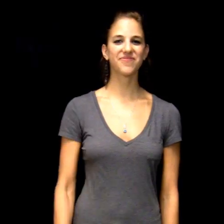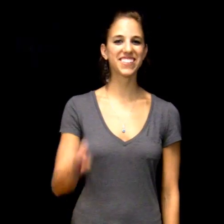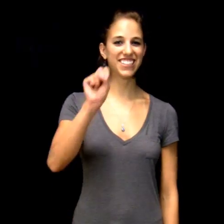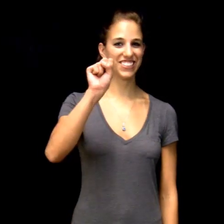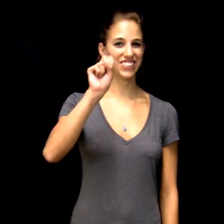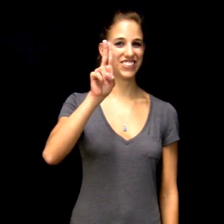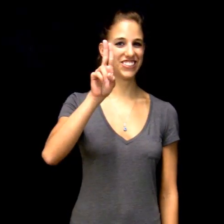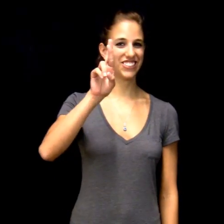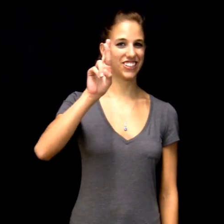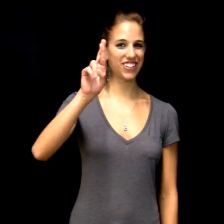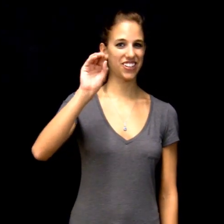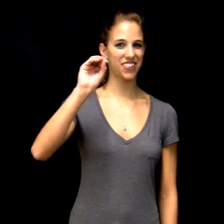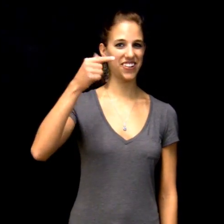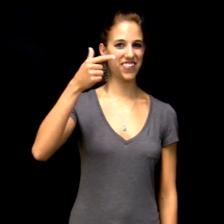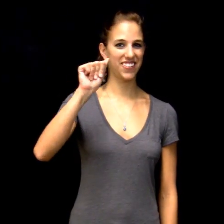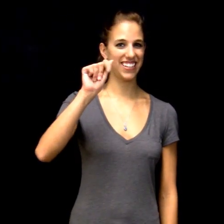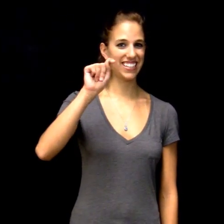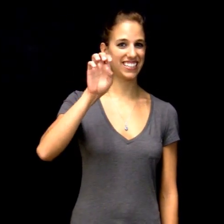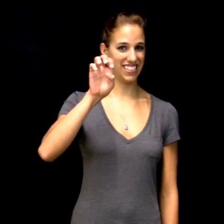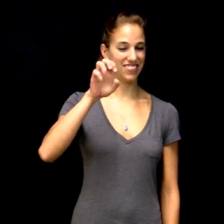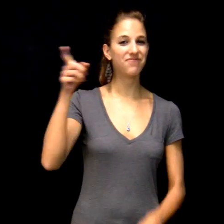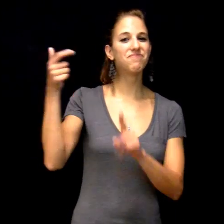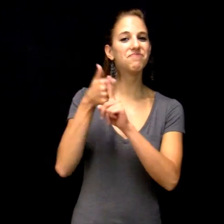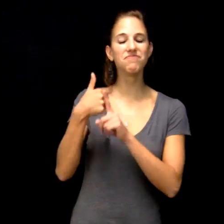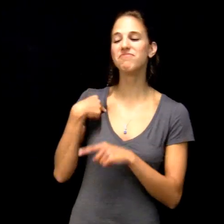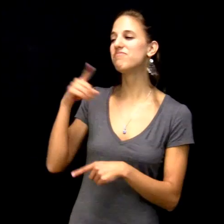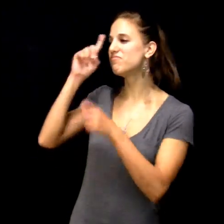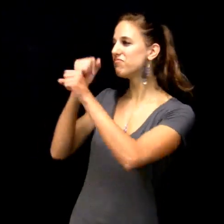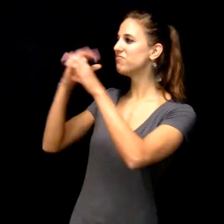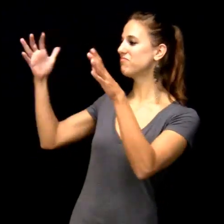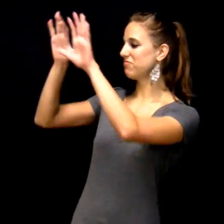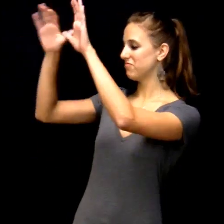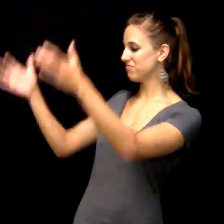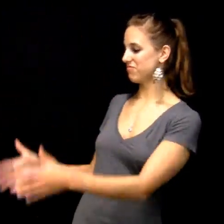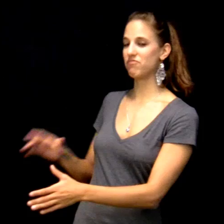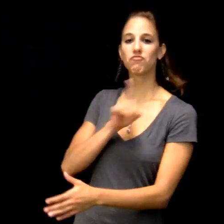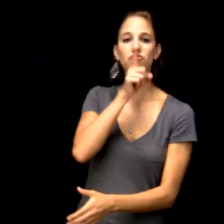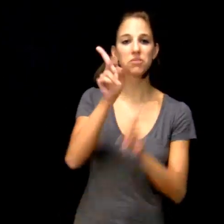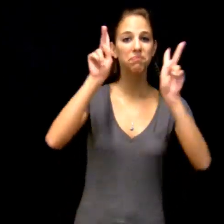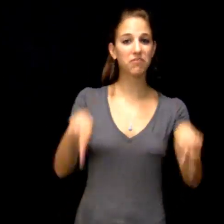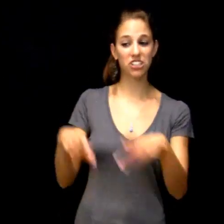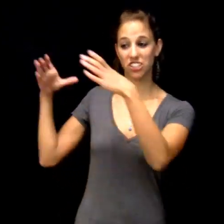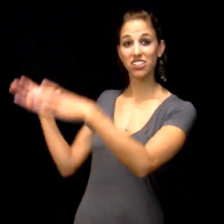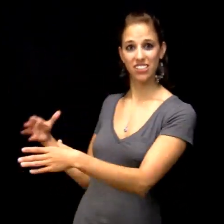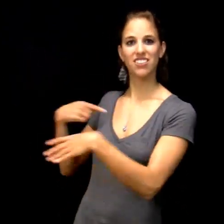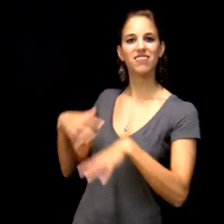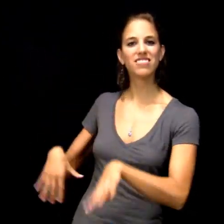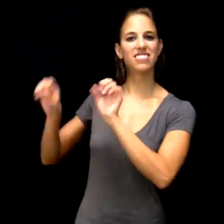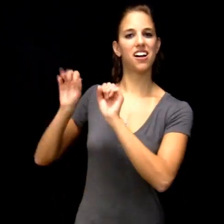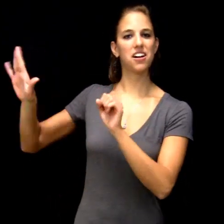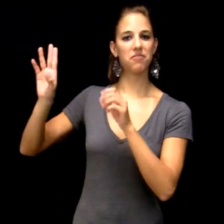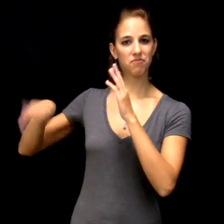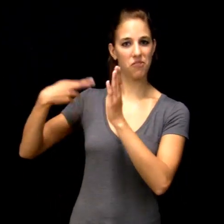Surrogates are used when a signer interacts with someone in his or her own signing space.